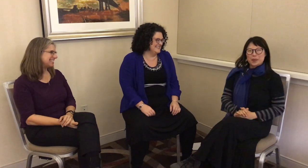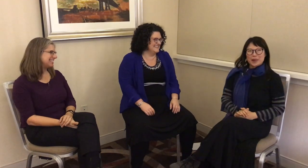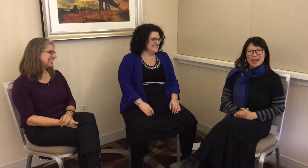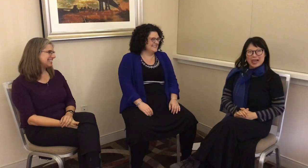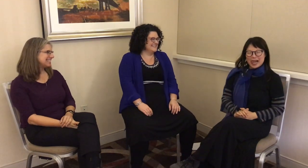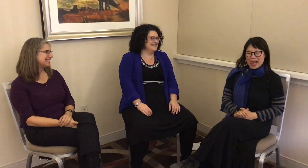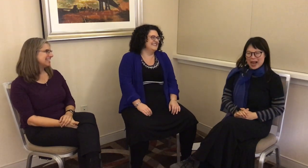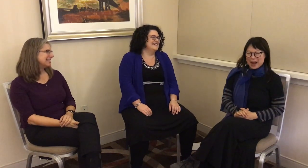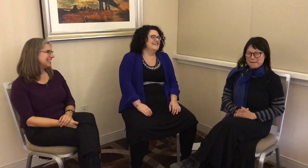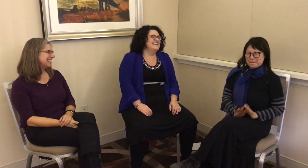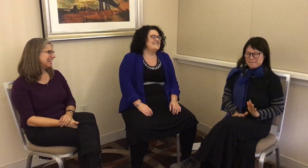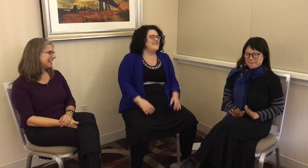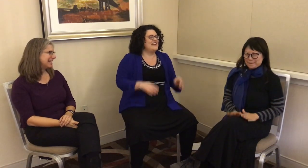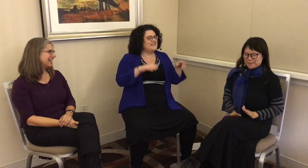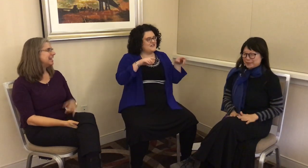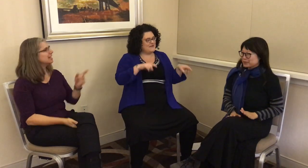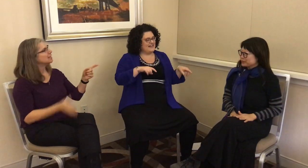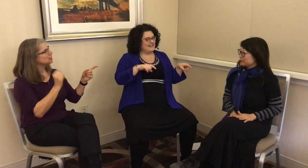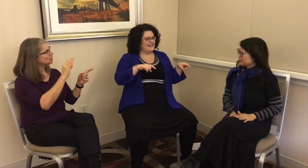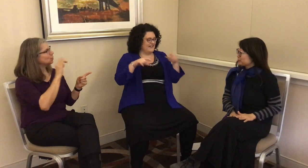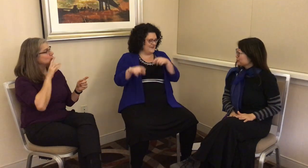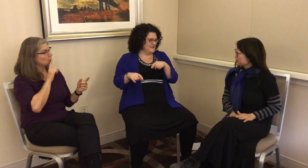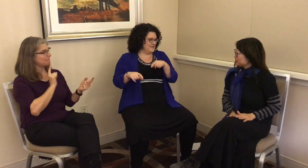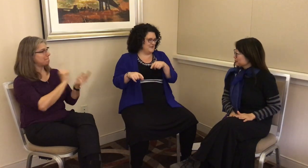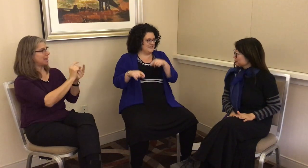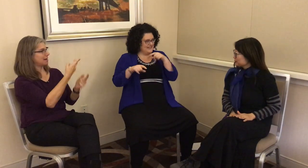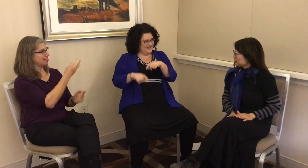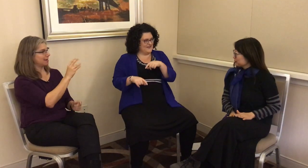L: Exactly. G: You met Hilaria Cruz, who we did another